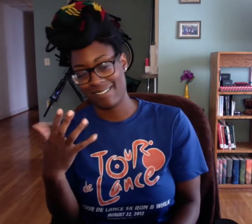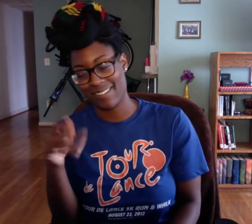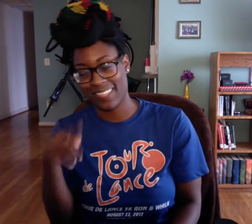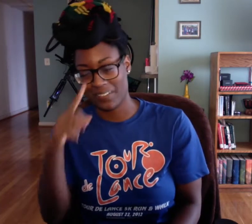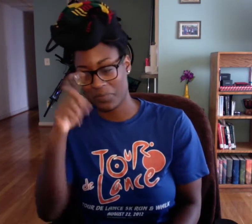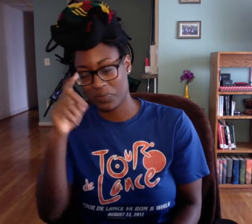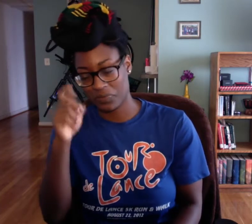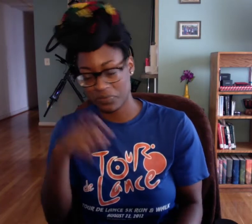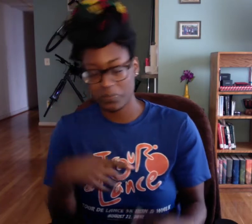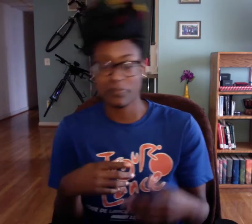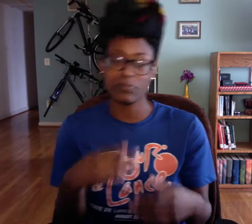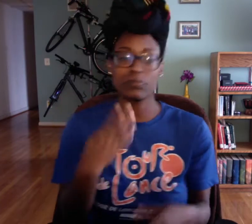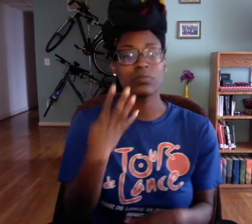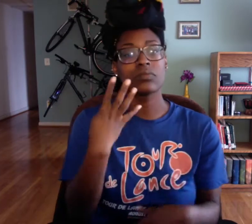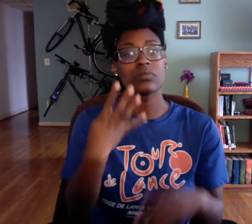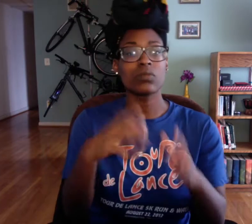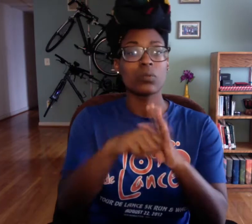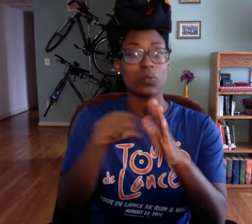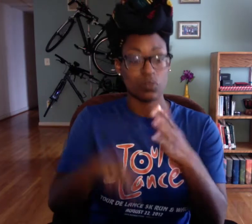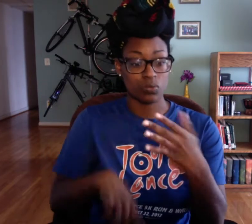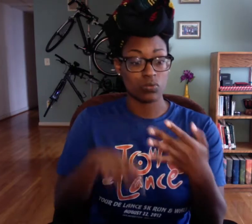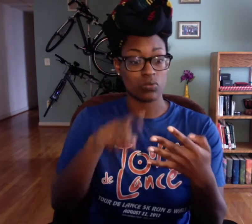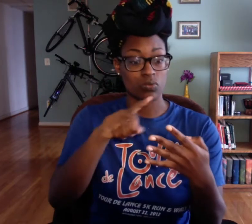Ehhh... really 5, but that's a summer class.